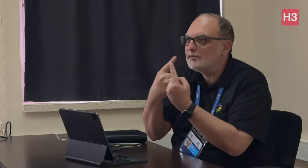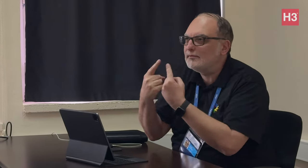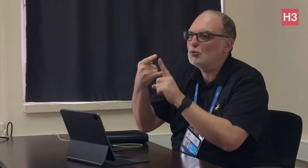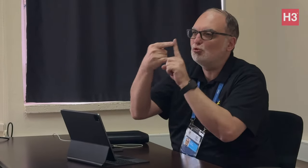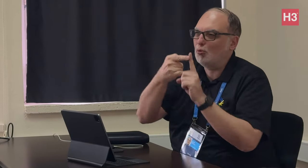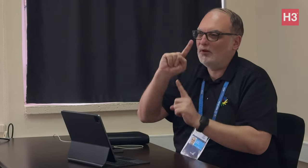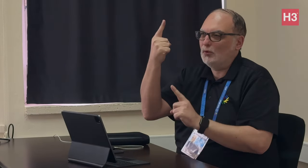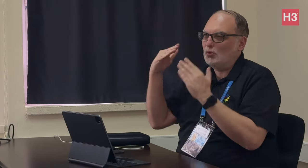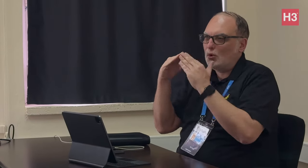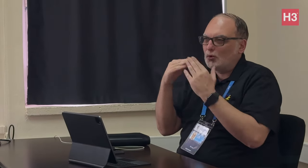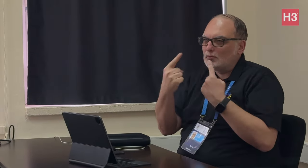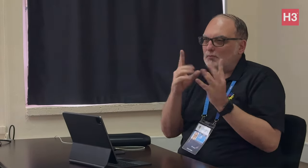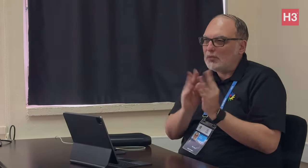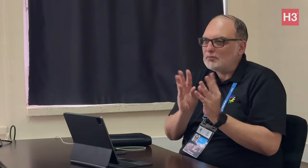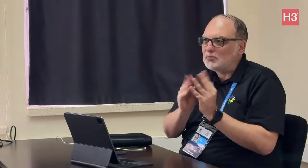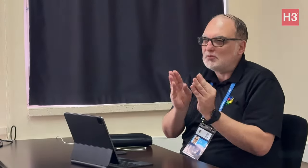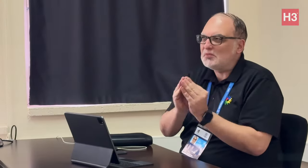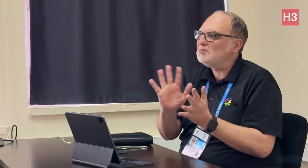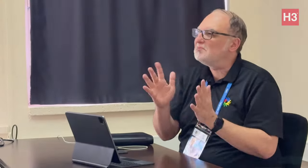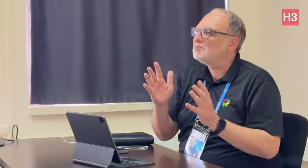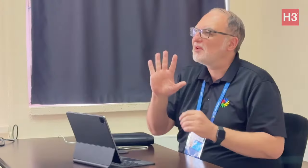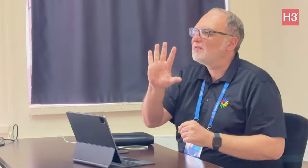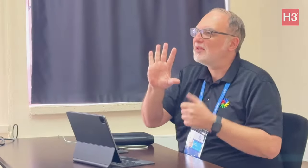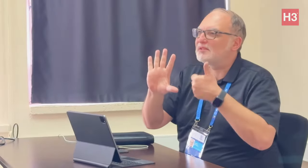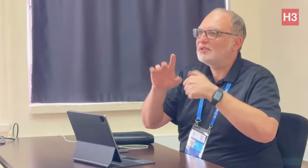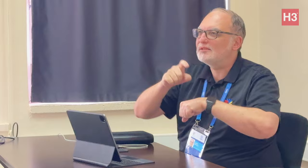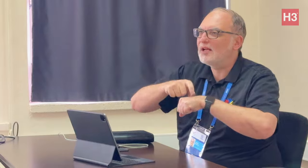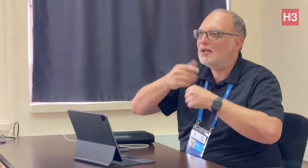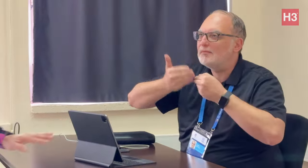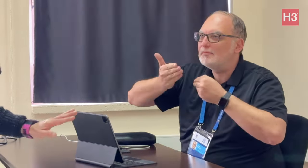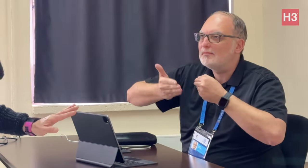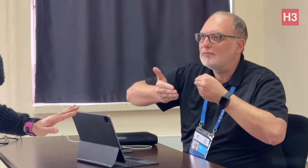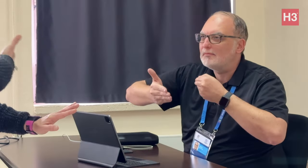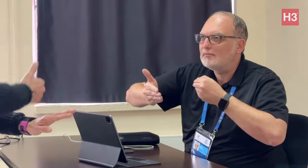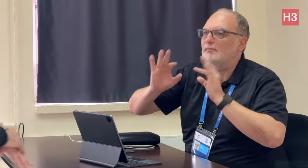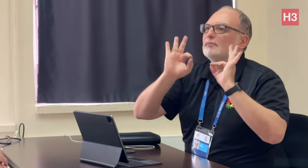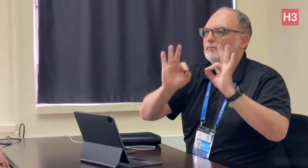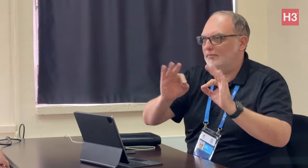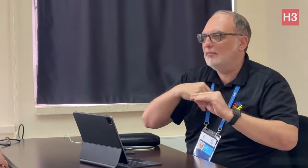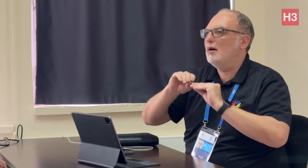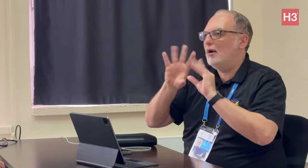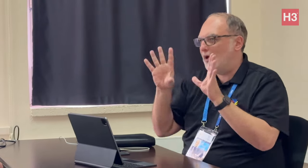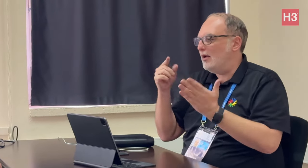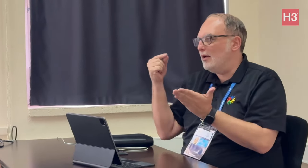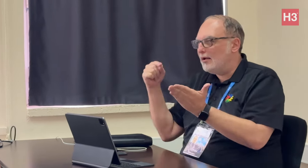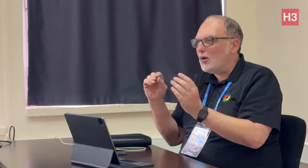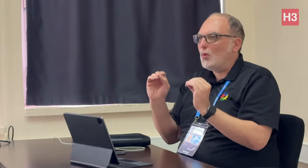via Zoom five to six times to ensure I was fully updated about everything. I also worked with the Olympic Committee in